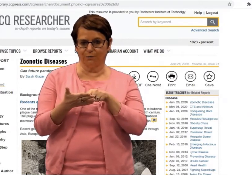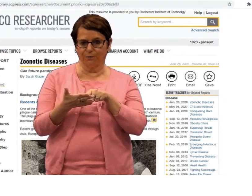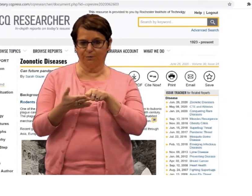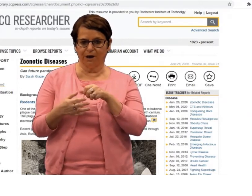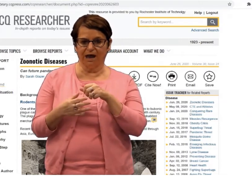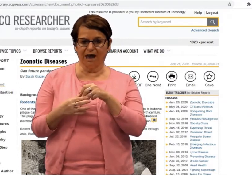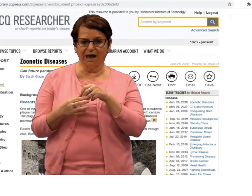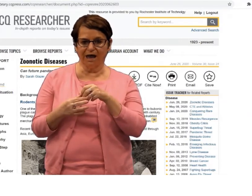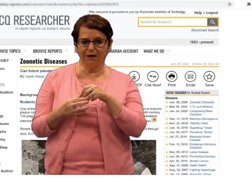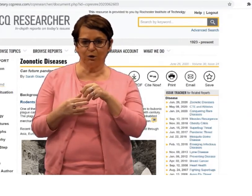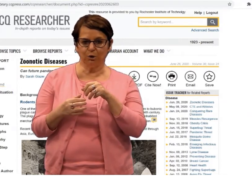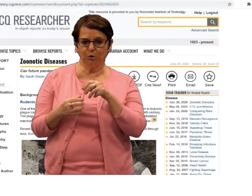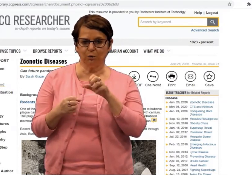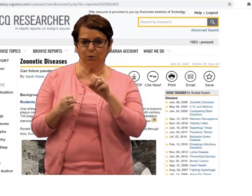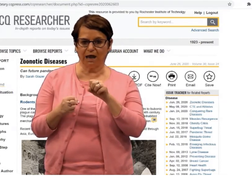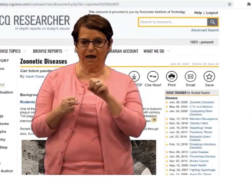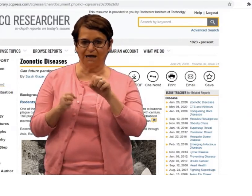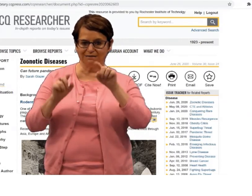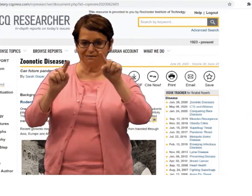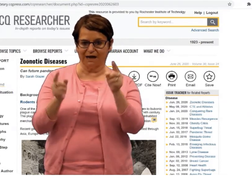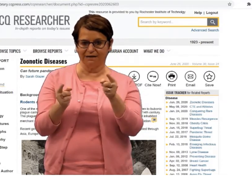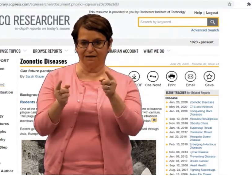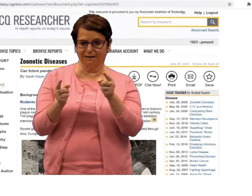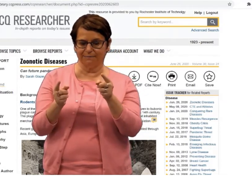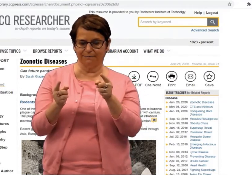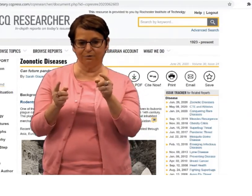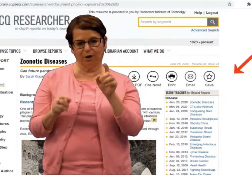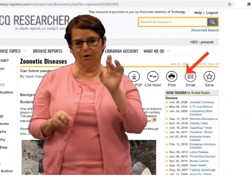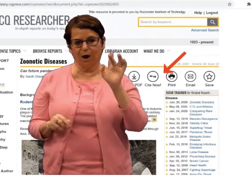an article, and you can cite it.